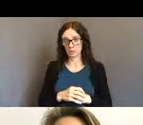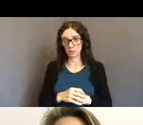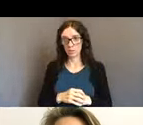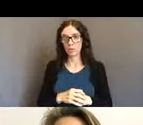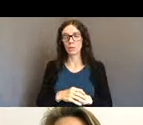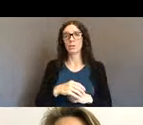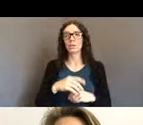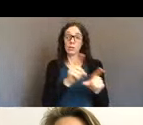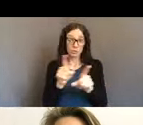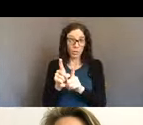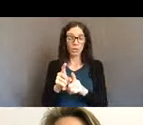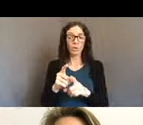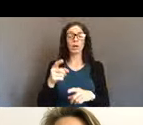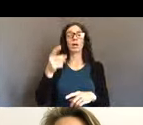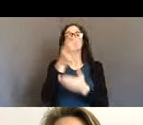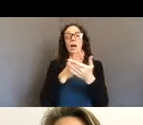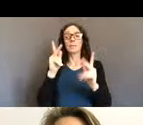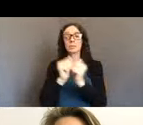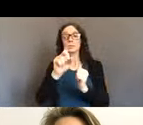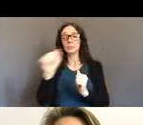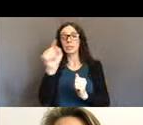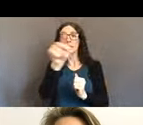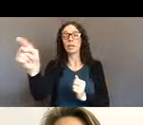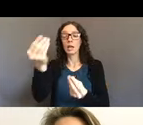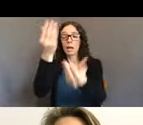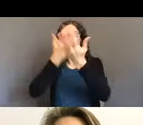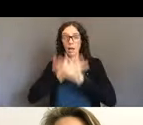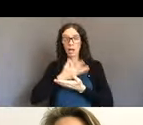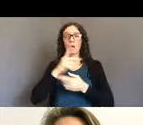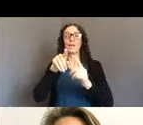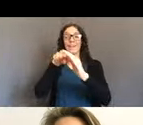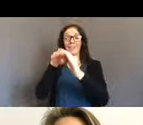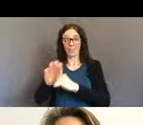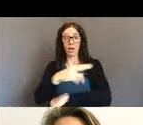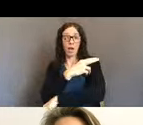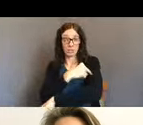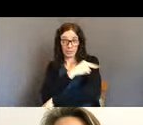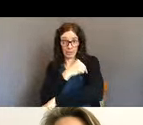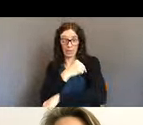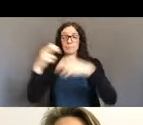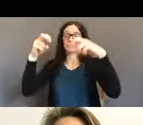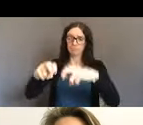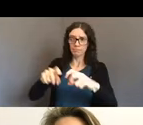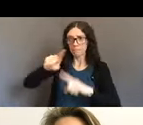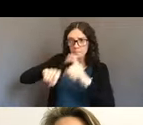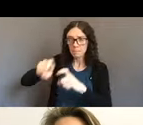do not resuscitate orders as they were being admitted to hospitals or, or not receiving treatments until they would sign that.